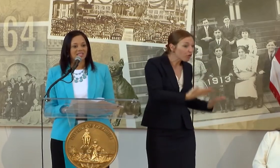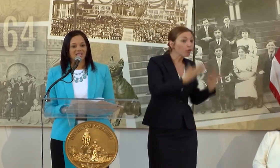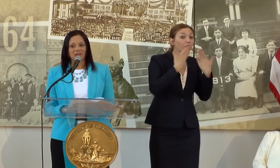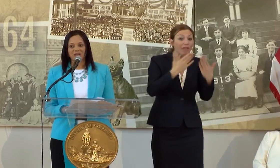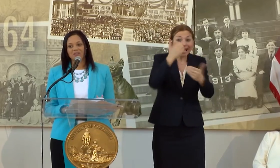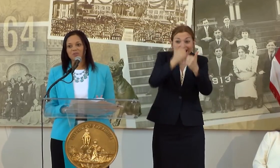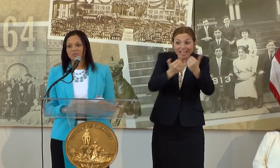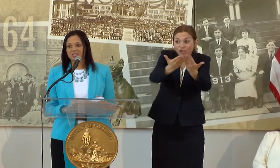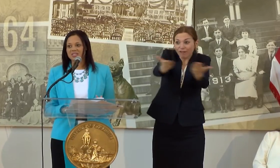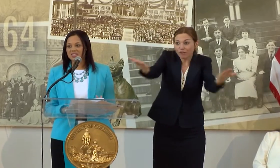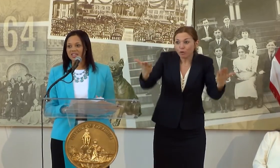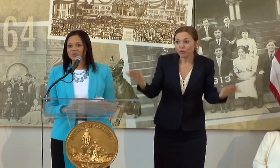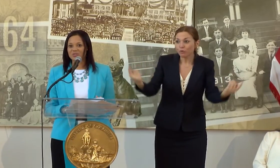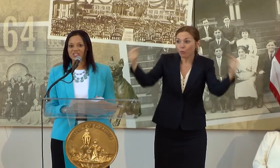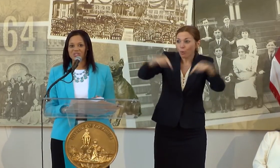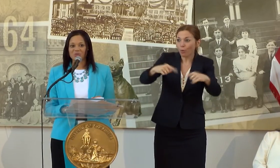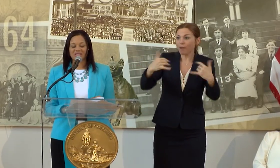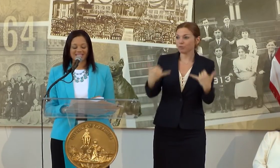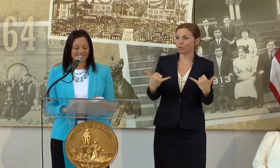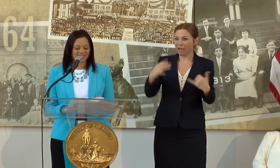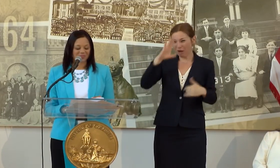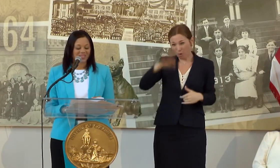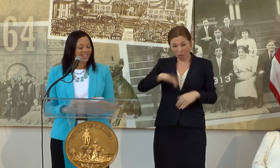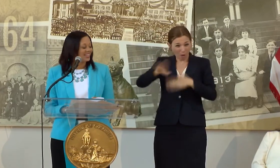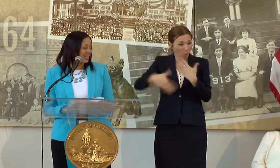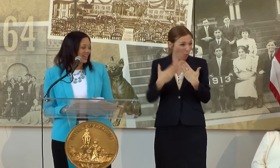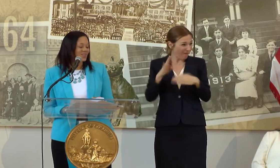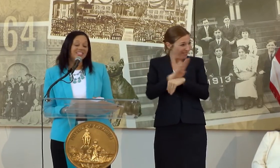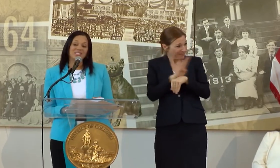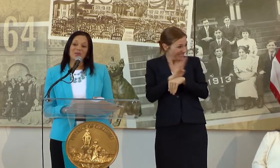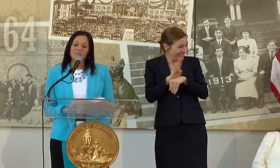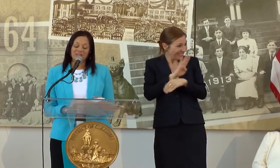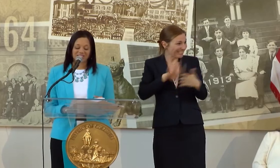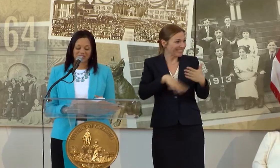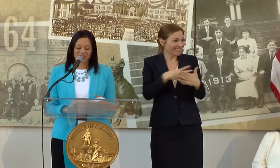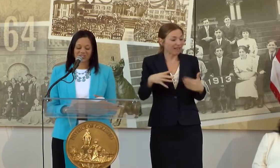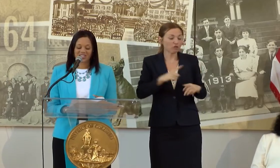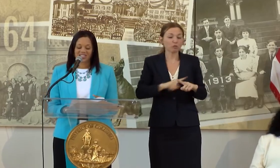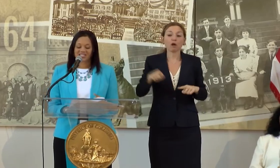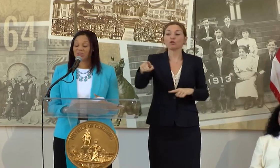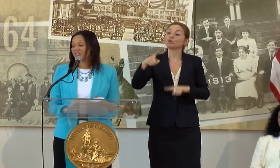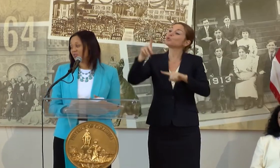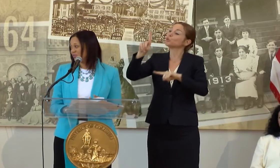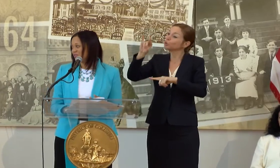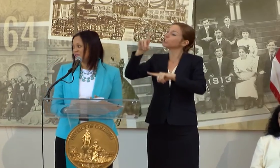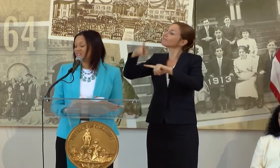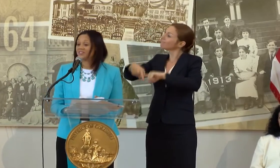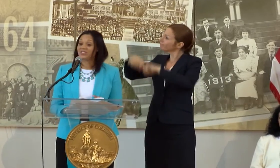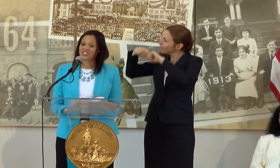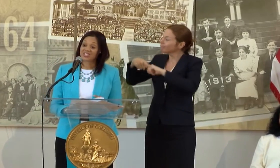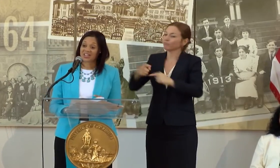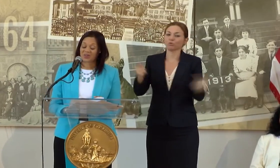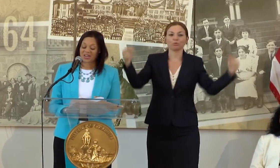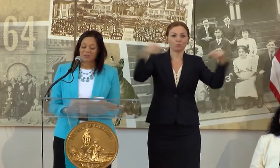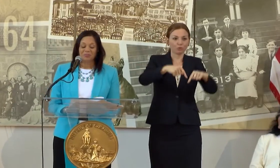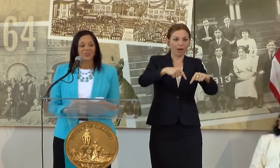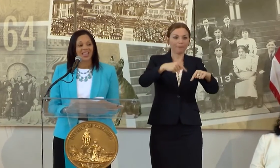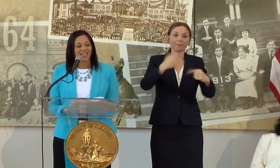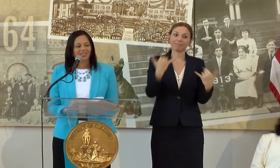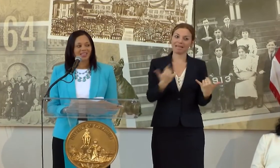THE TIME OUT OF YOUR BUSY SCHEDULE TO JOIN US. NOW IT IS MY PLEASURE TO INTRODUCE THE VISIONARY AND THE